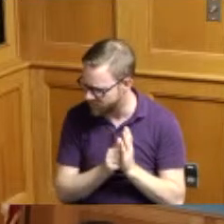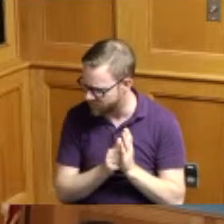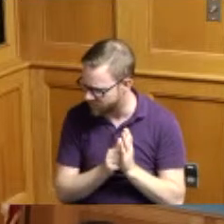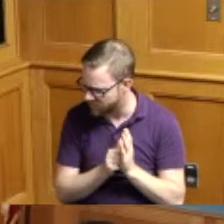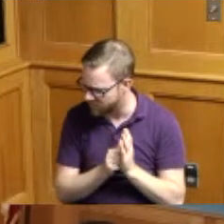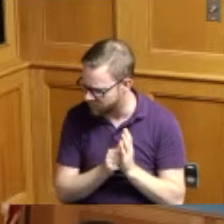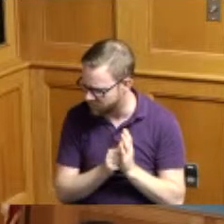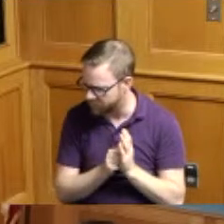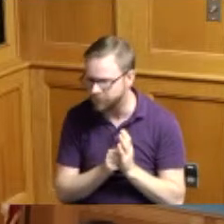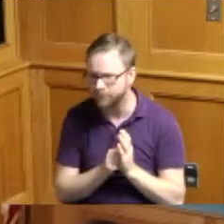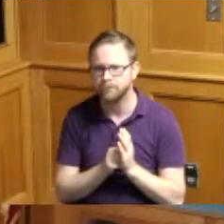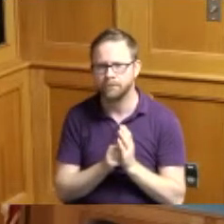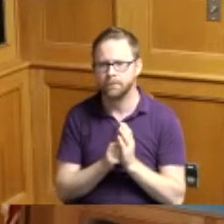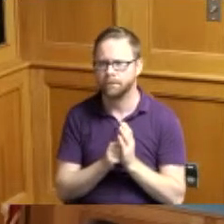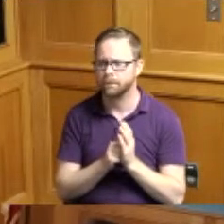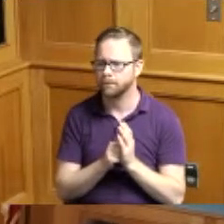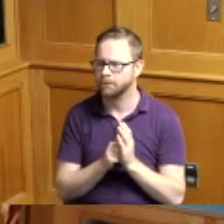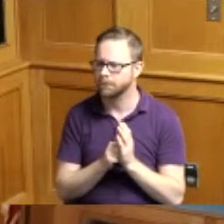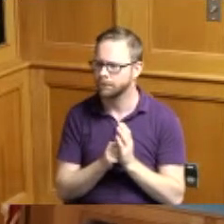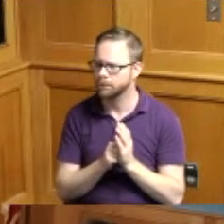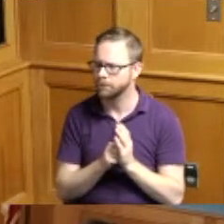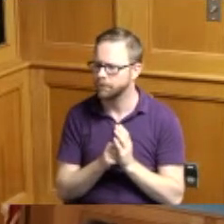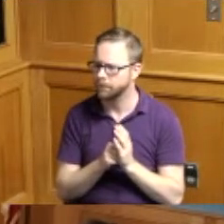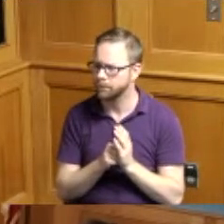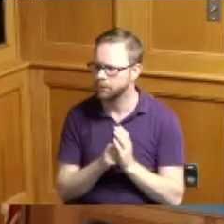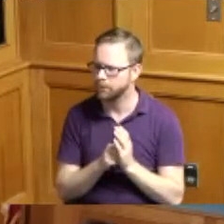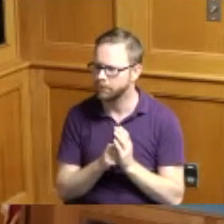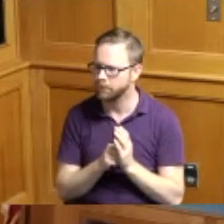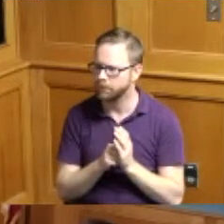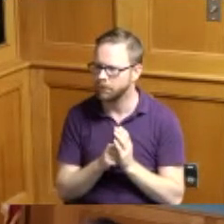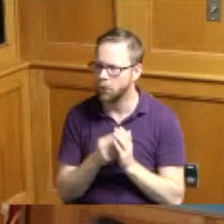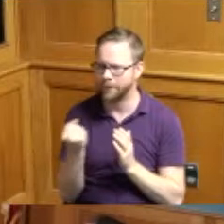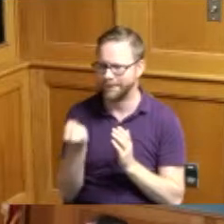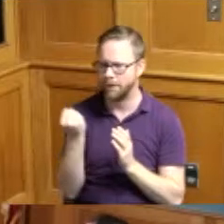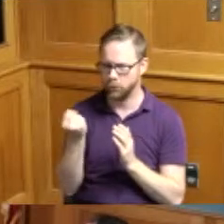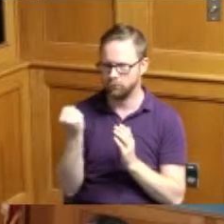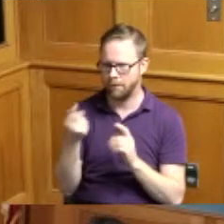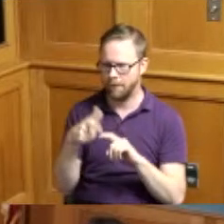it's hail held okay I just want to make sure and I should have said that when I said two through six